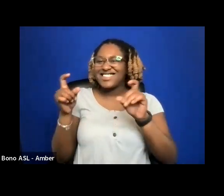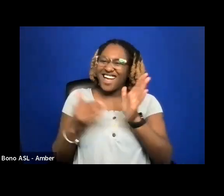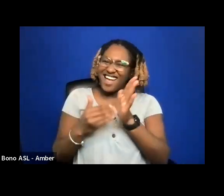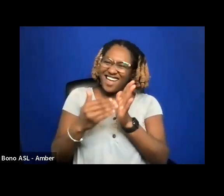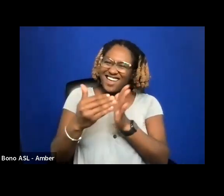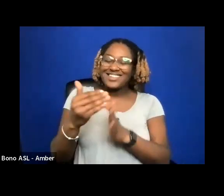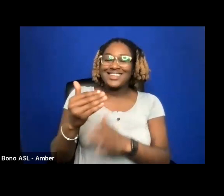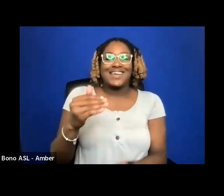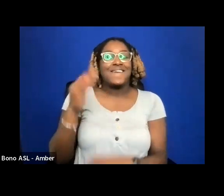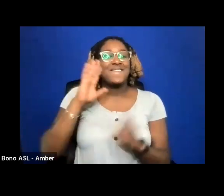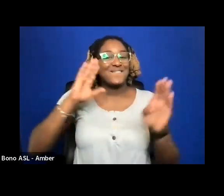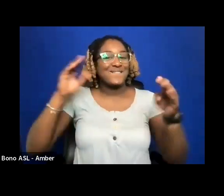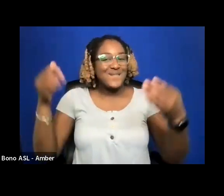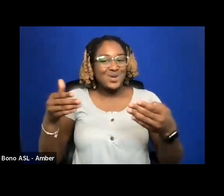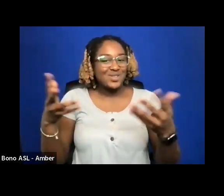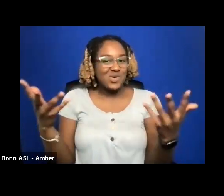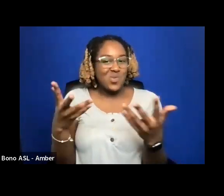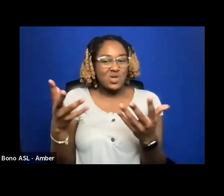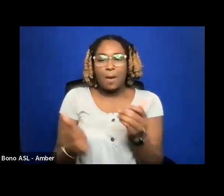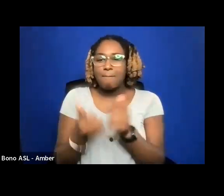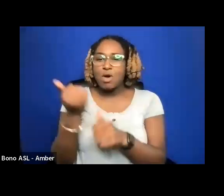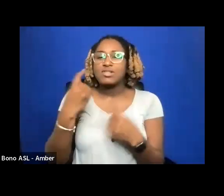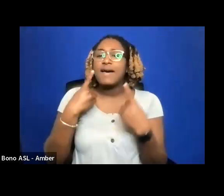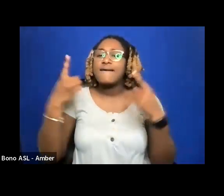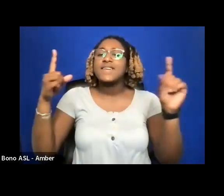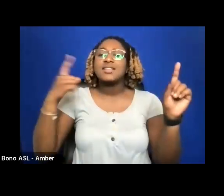AND FOCUS ON WHAT IS MOST EFFECTIVE FOR YOU AND YOUR FILM.